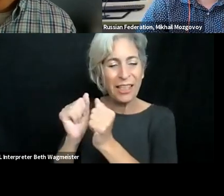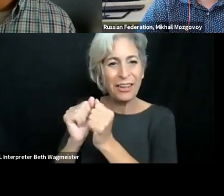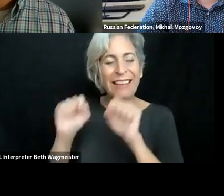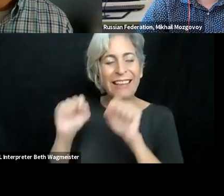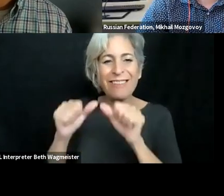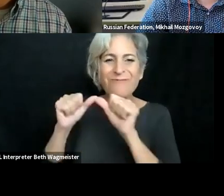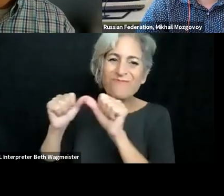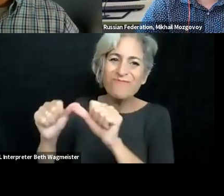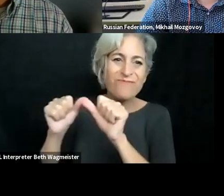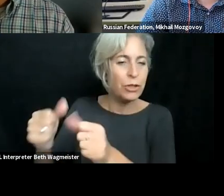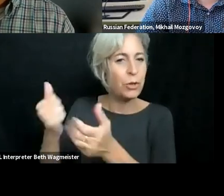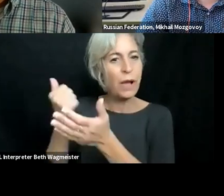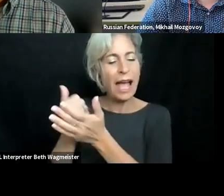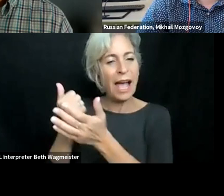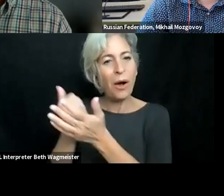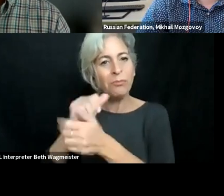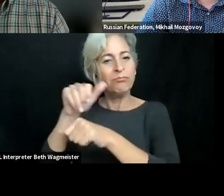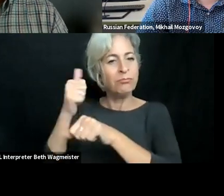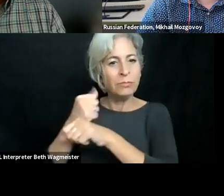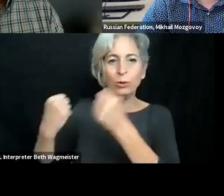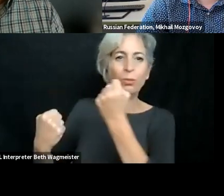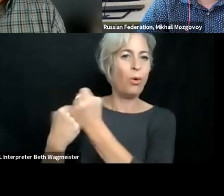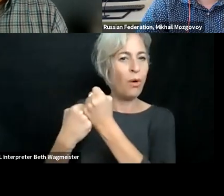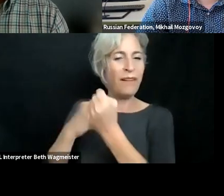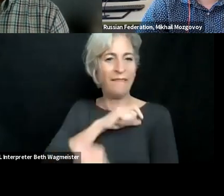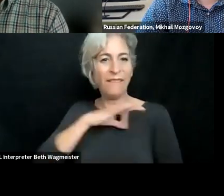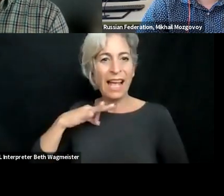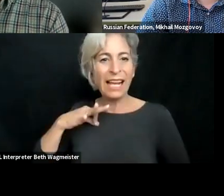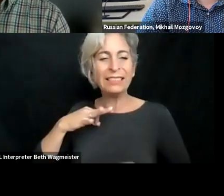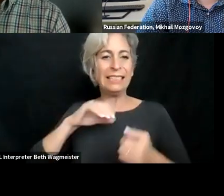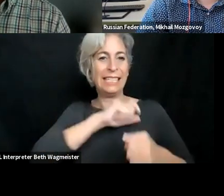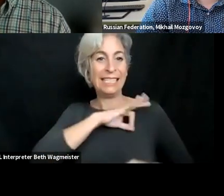that our technology partners and vendors that we work